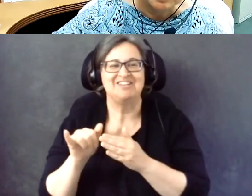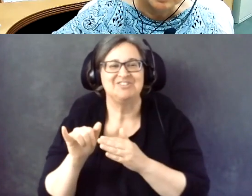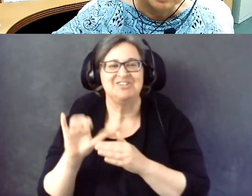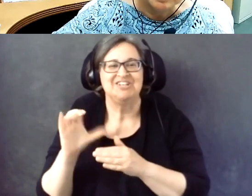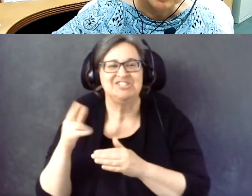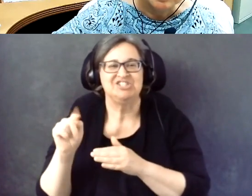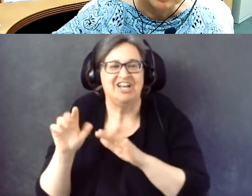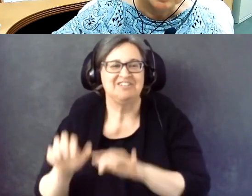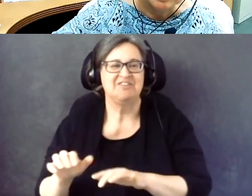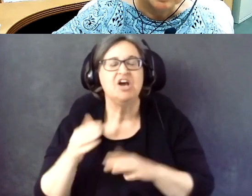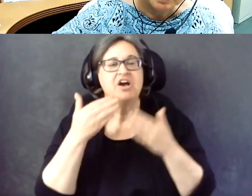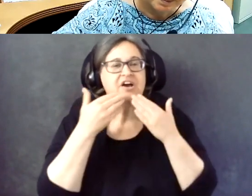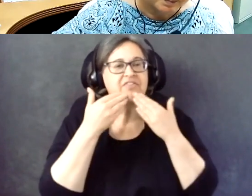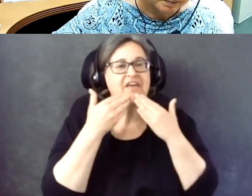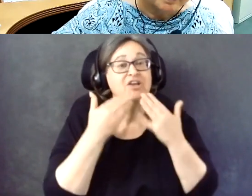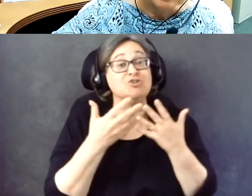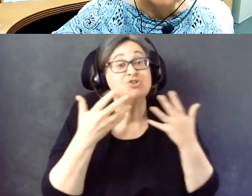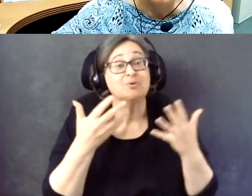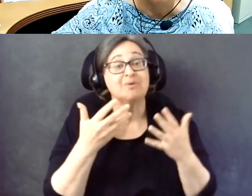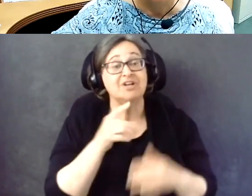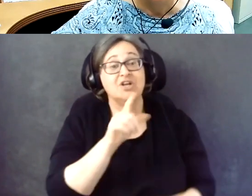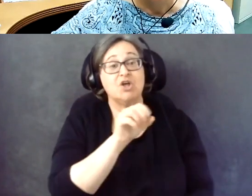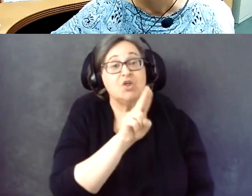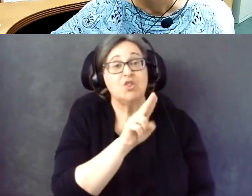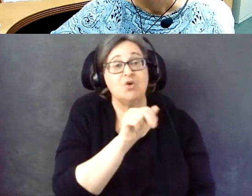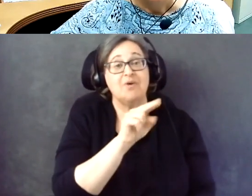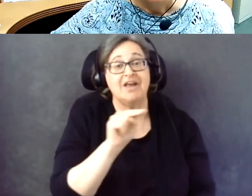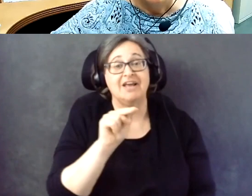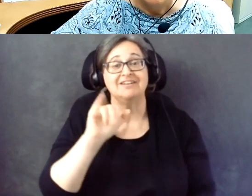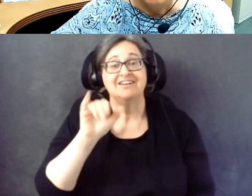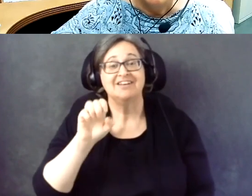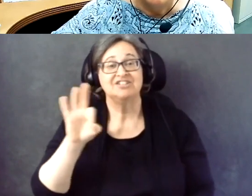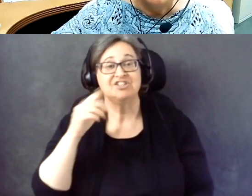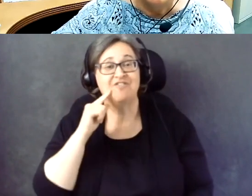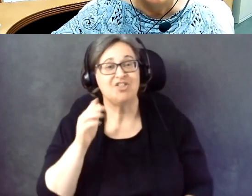But thank you so much, Lou Ann and Jeff for your presentation, and the important work